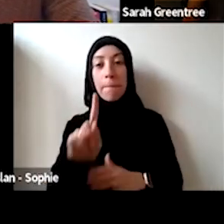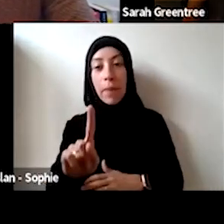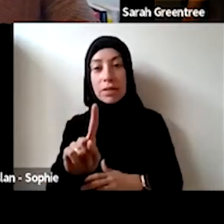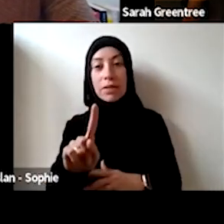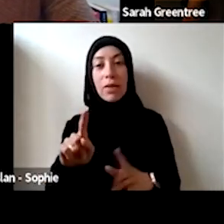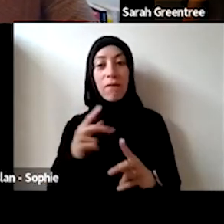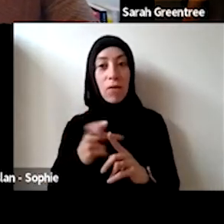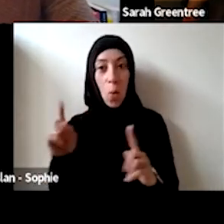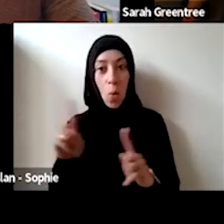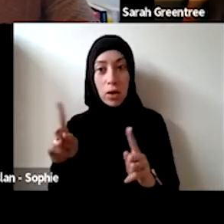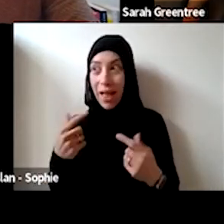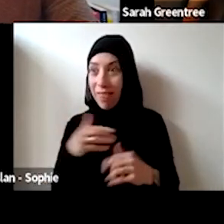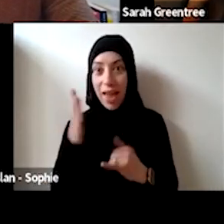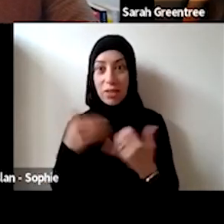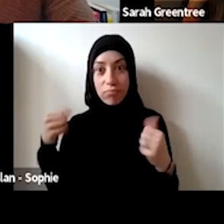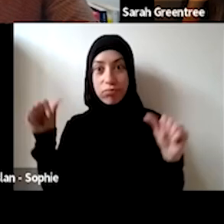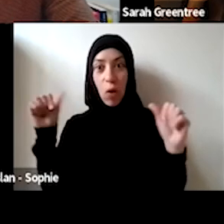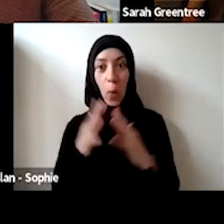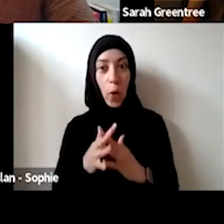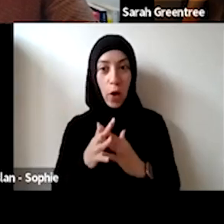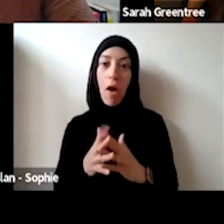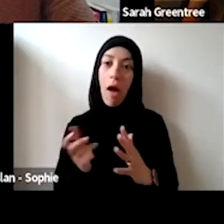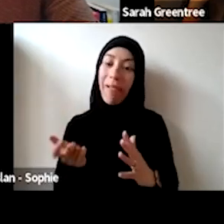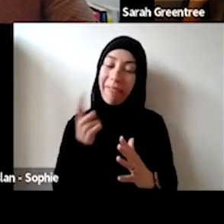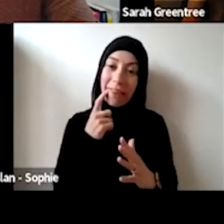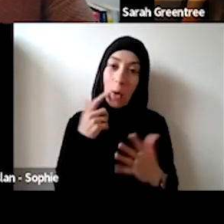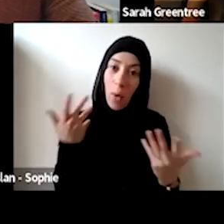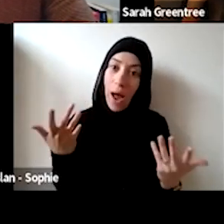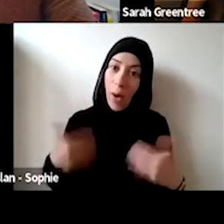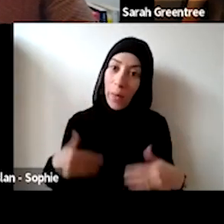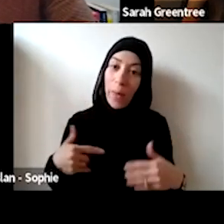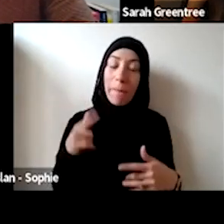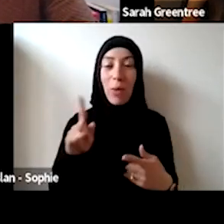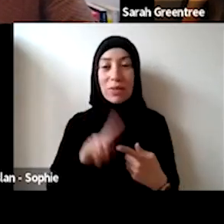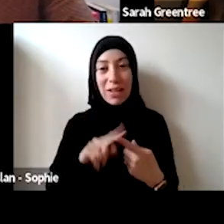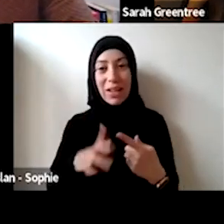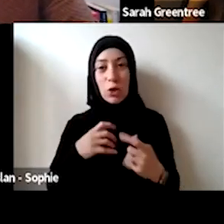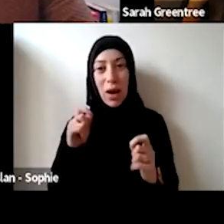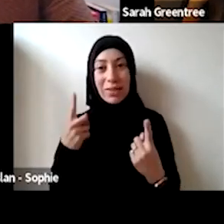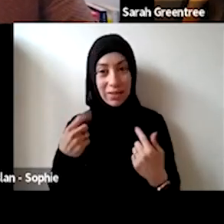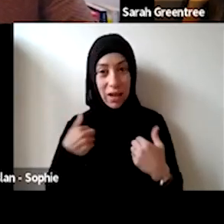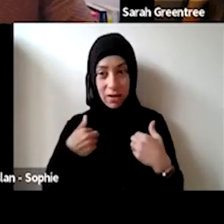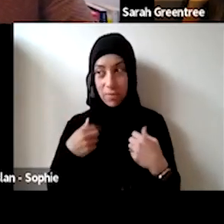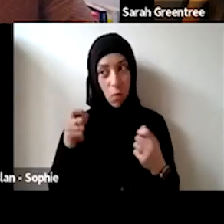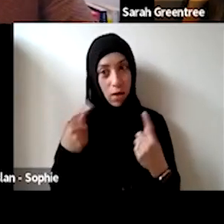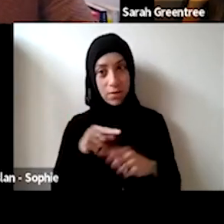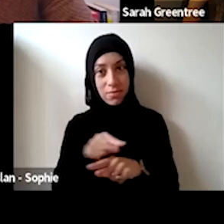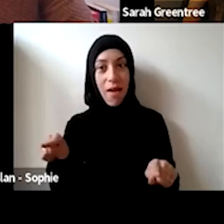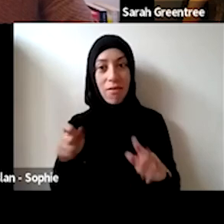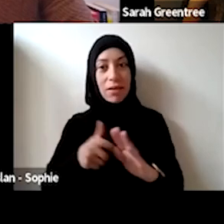just simply aren't enough. putting it all together. But I do think for what it is worth , and sometimes words just simply aren't enough, there is a deep deep understanding of the pressure that is being put onto the sector at the moment, which Andy brought up. There is a date, deep understanding of the pressures that's been put on to the sector